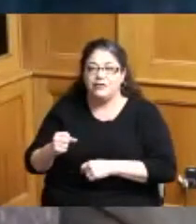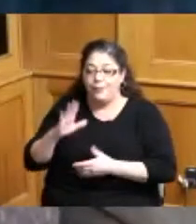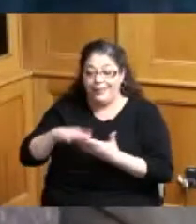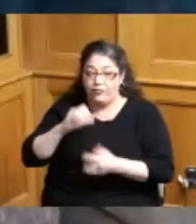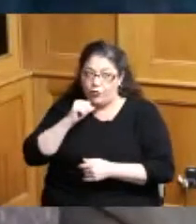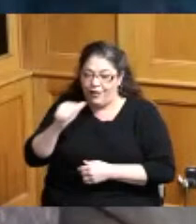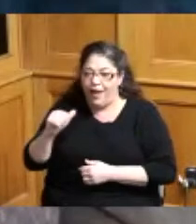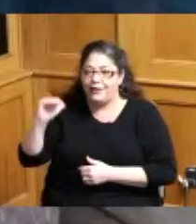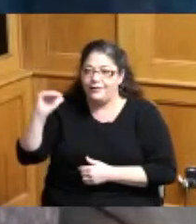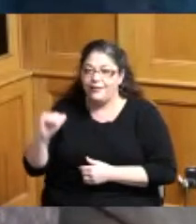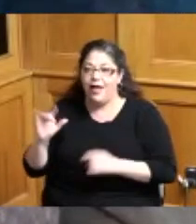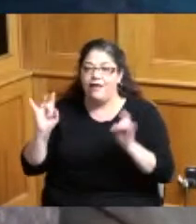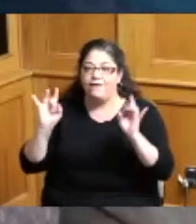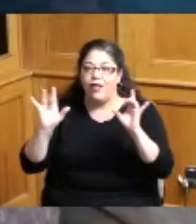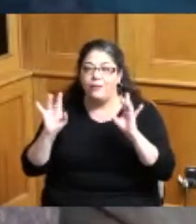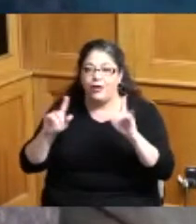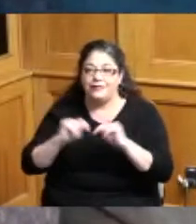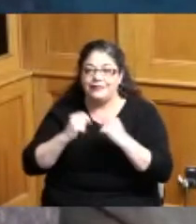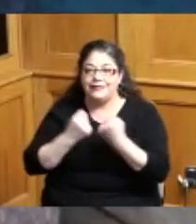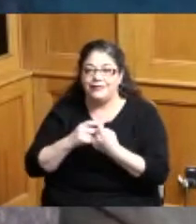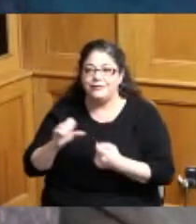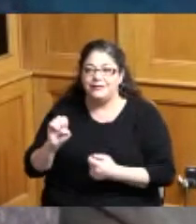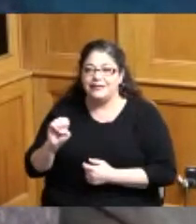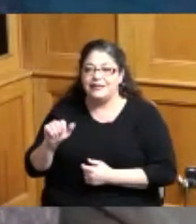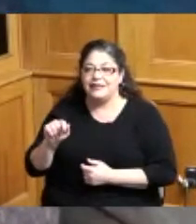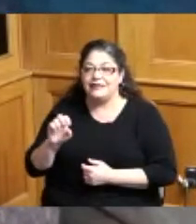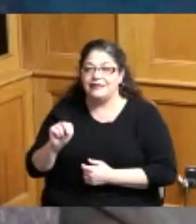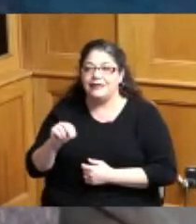I was on the volleyball team at Seton Nigh School that gives you an idea of how good we were